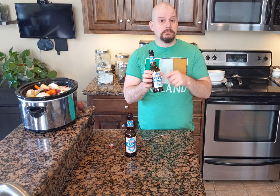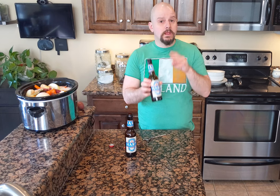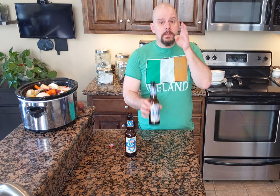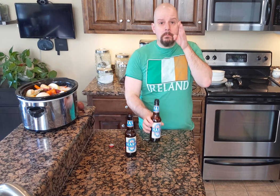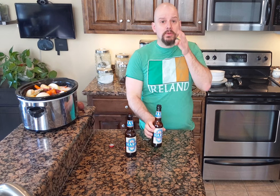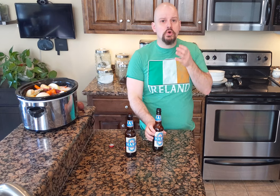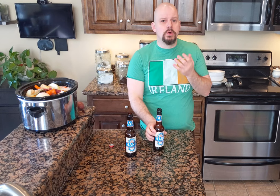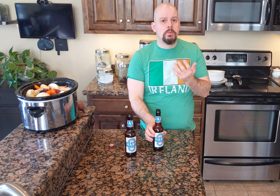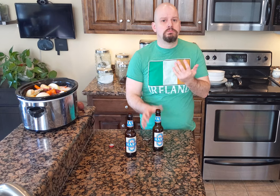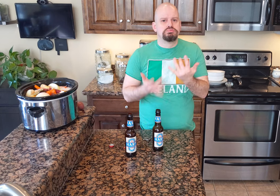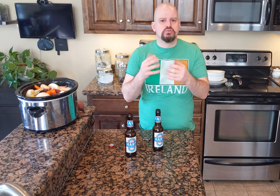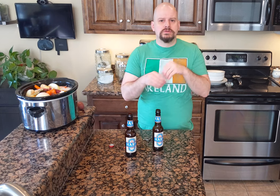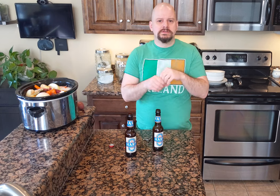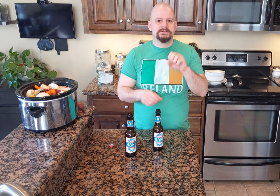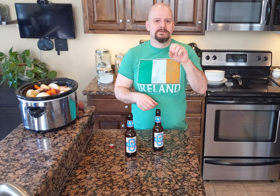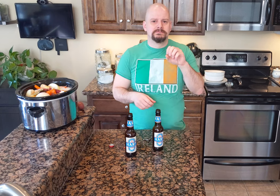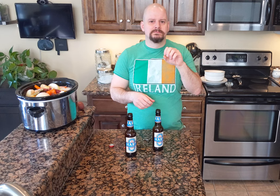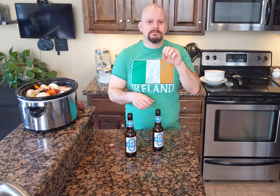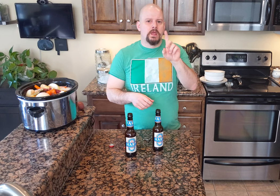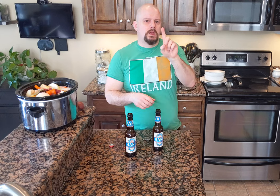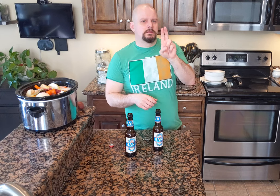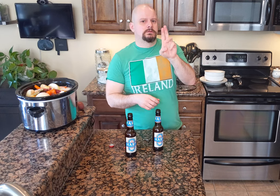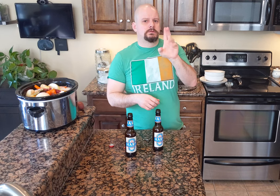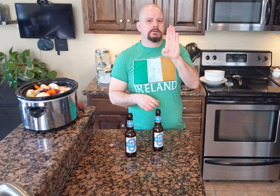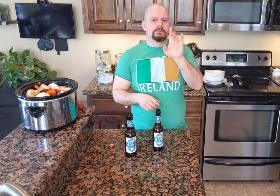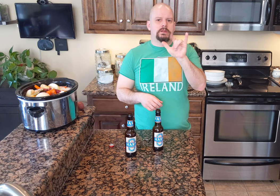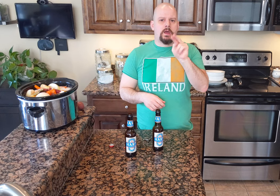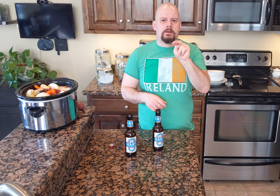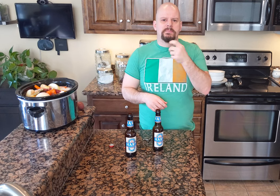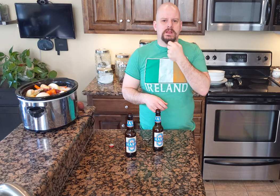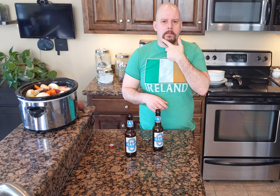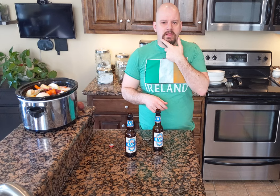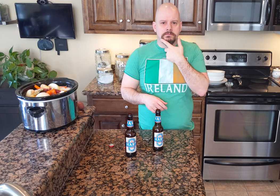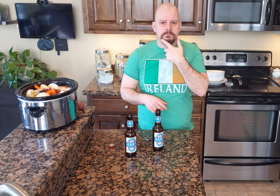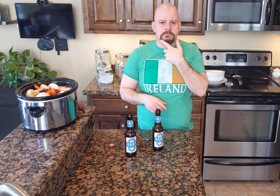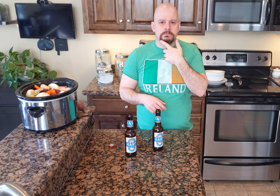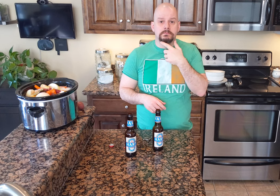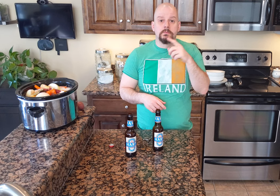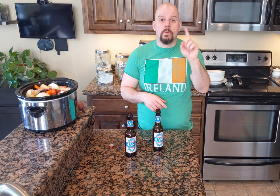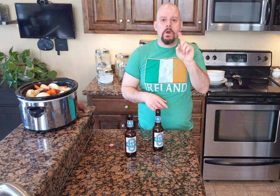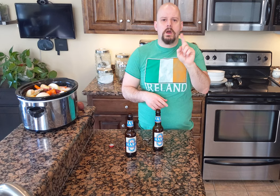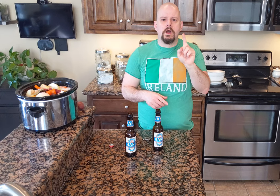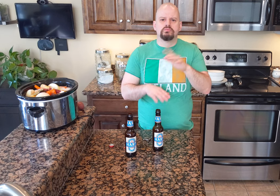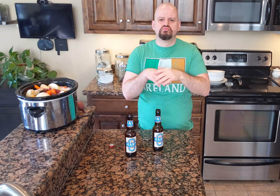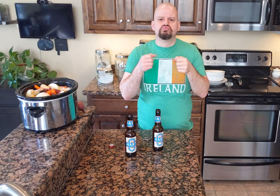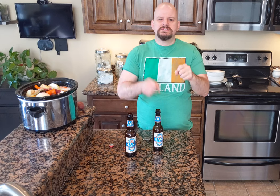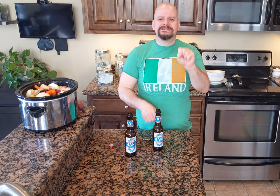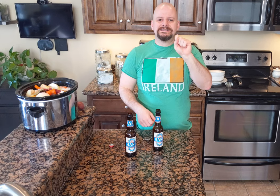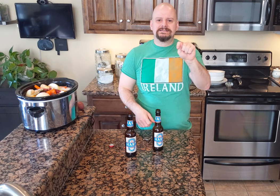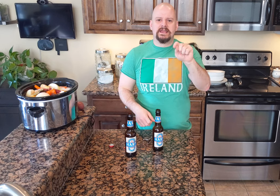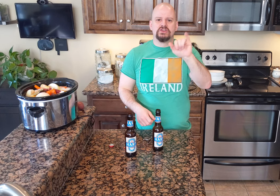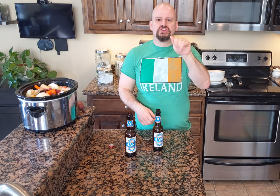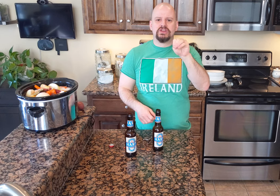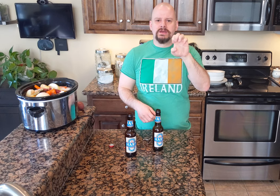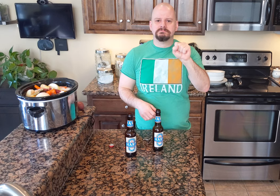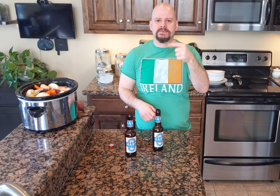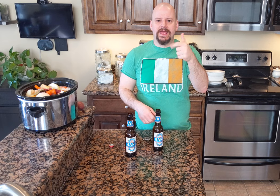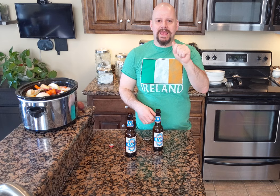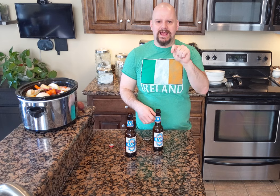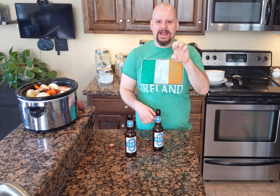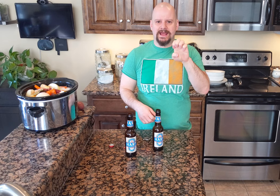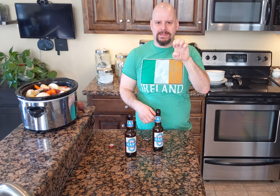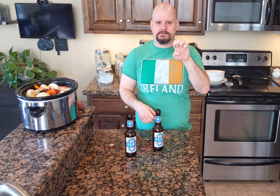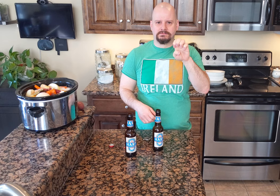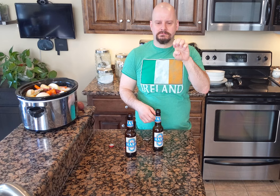This beer is brewed in a city of Dublin on St. James' Gate, that's the street name.